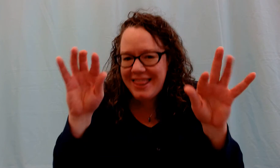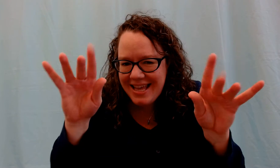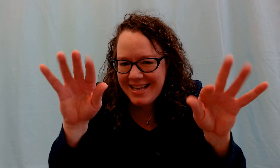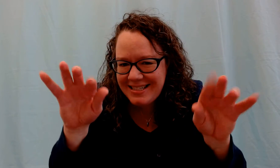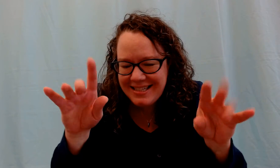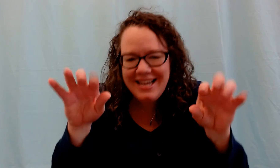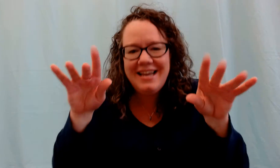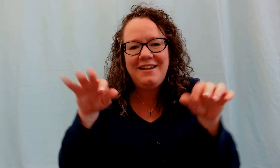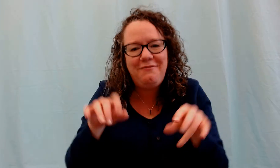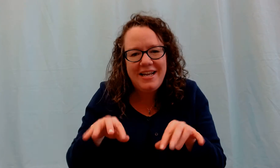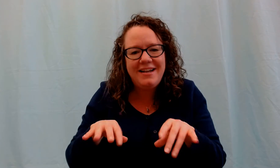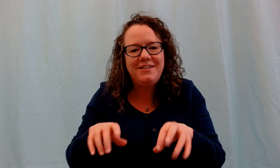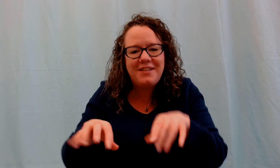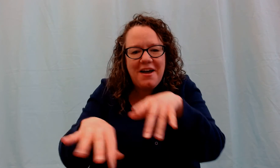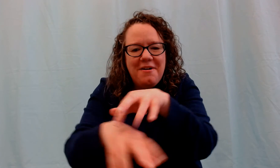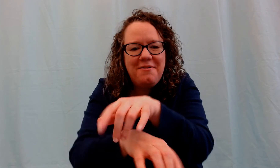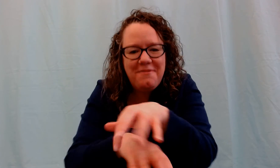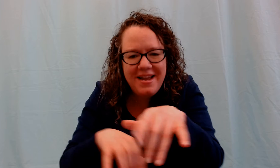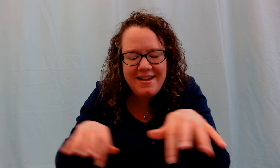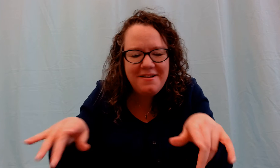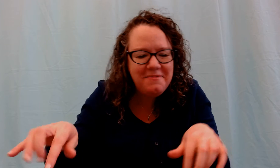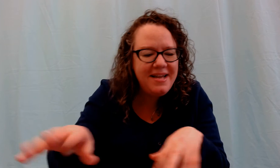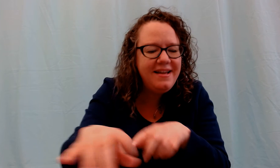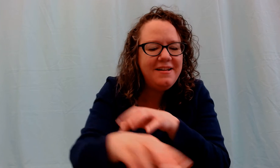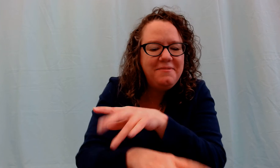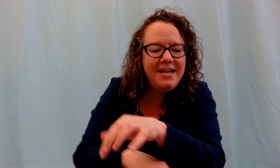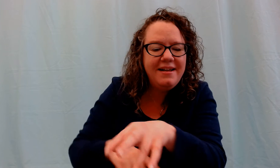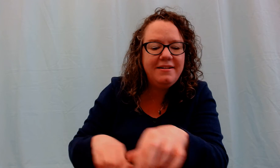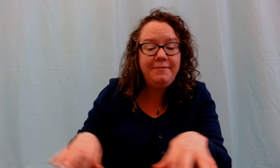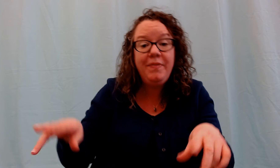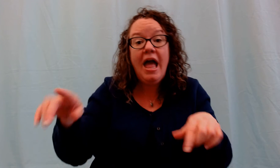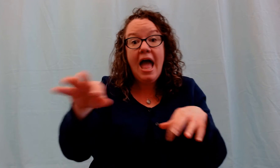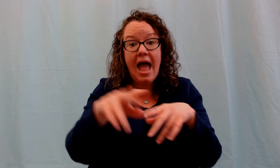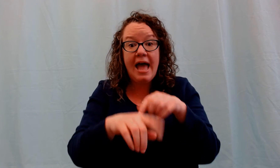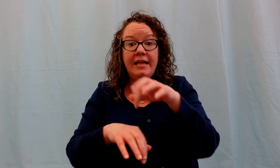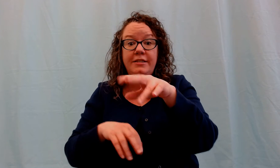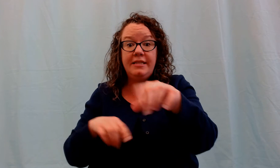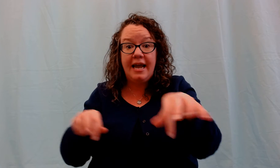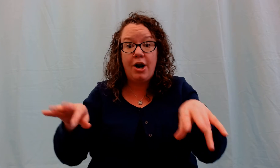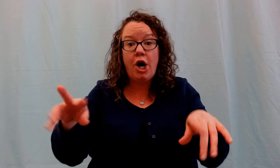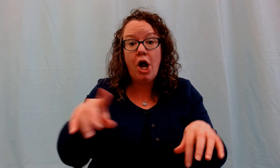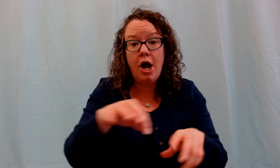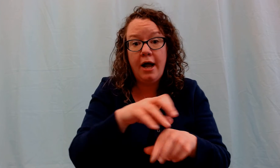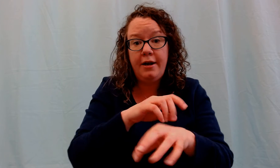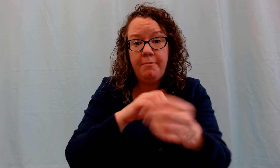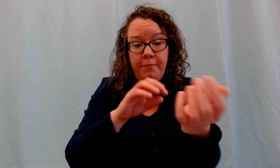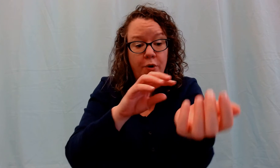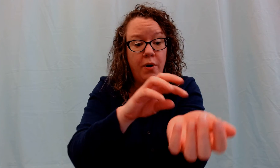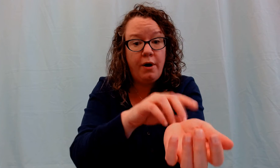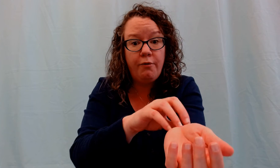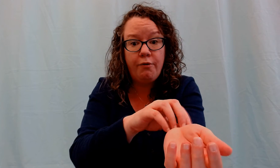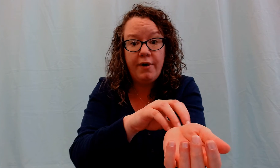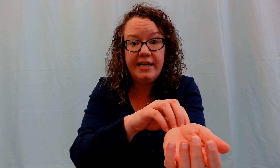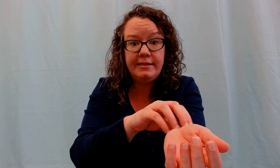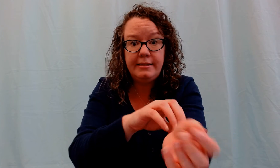#These little fingers go wiggle, wiggle, wiggle. And they're on your wrist!#